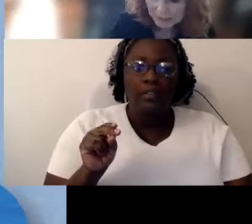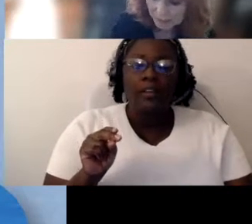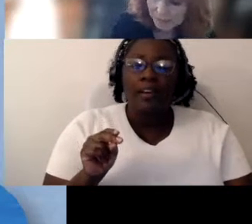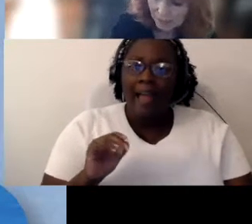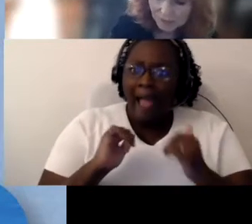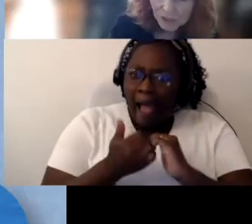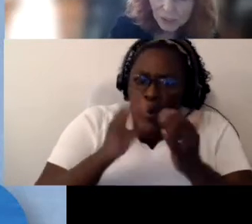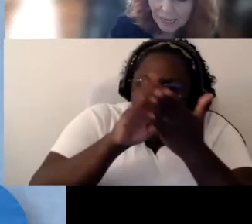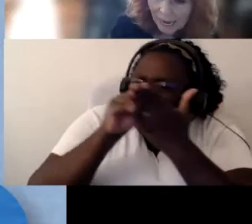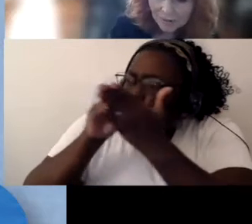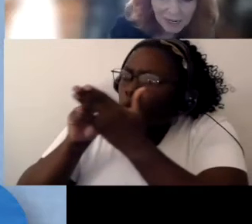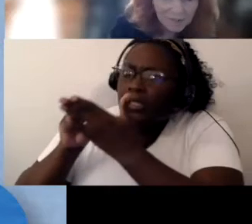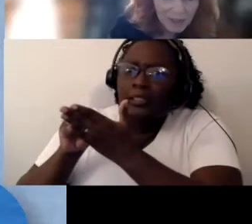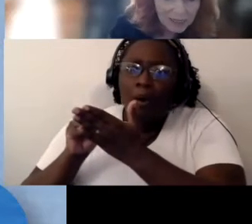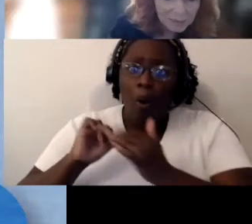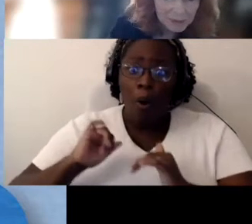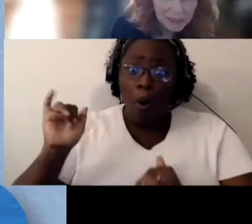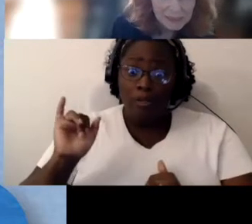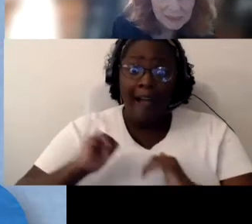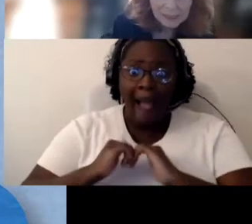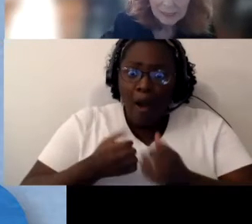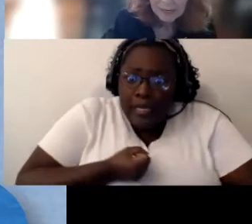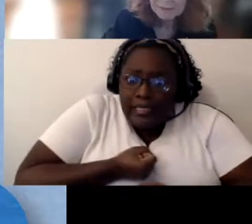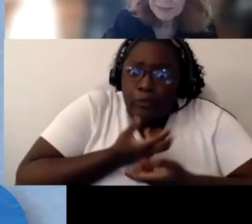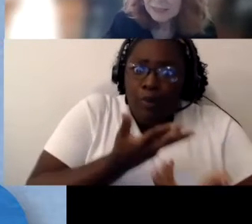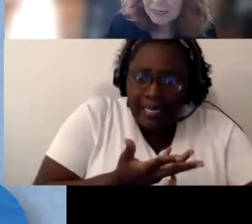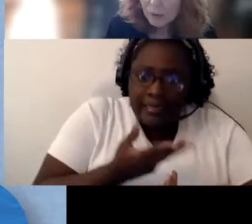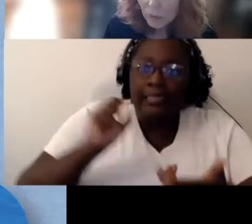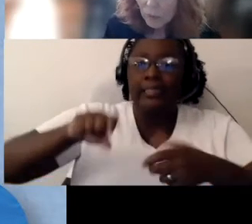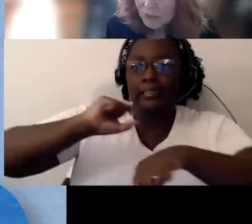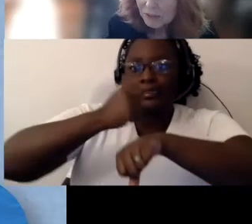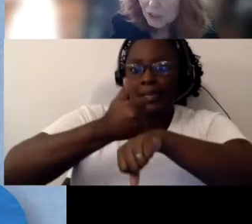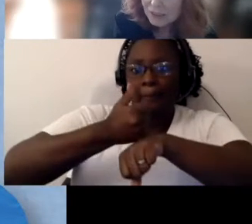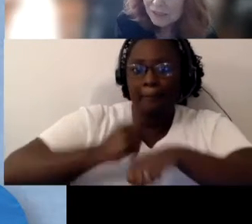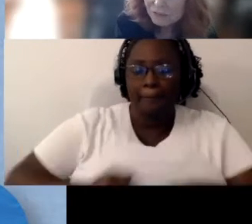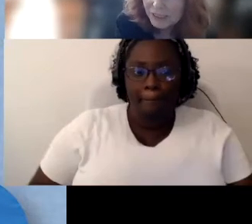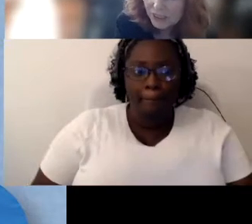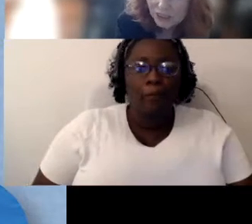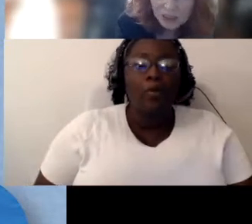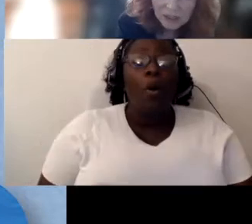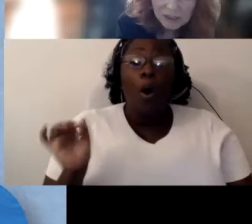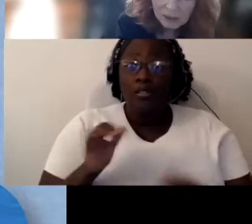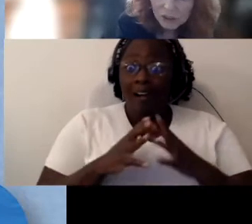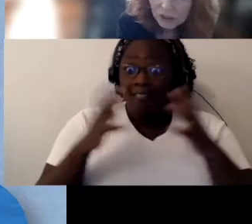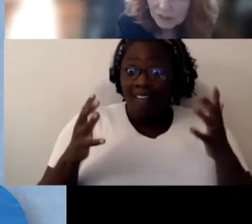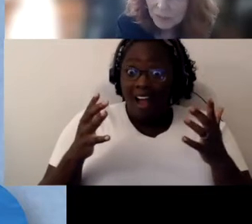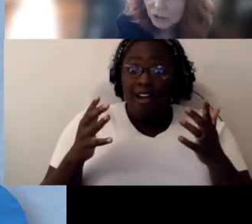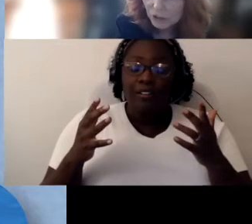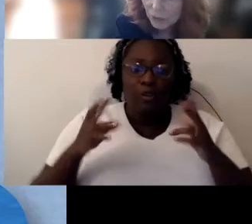themselves So we have to have that in place and then there’s lots of research on social and emotional